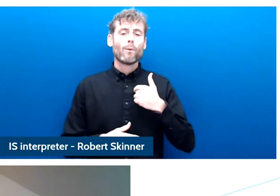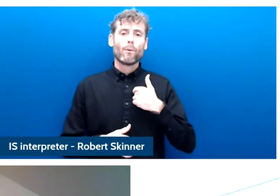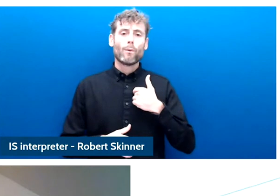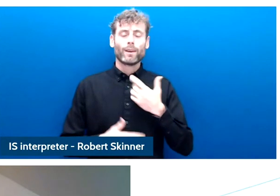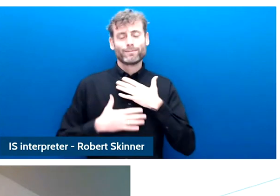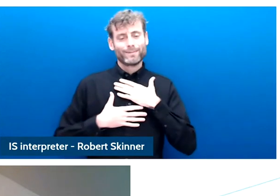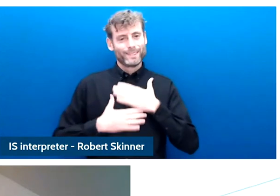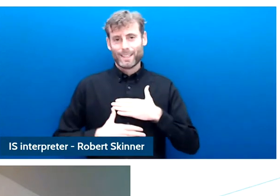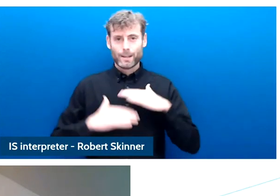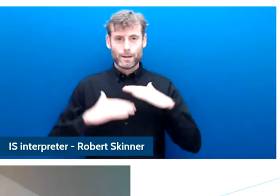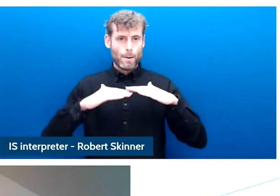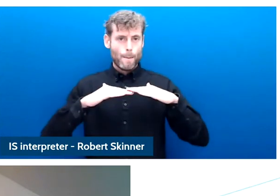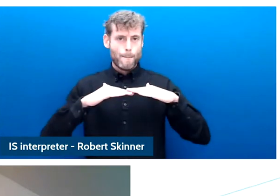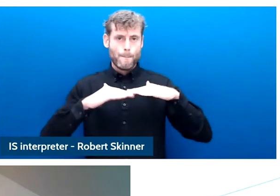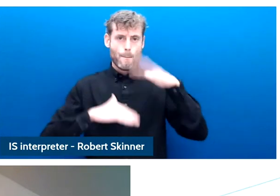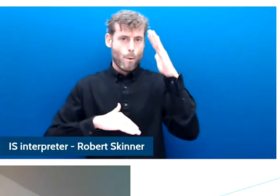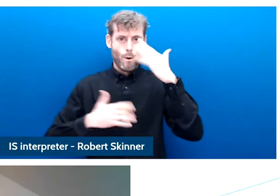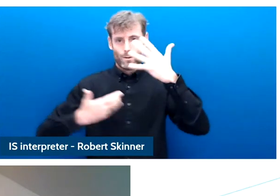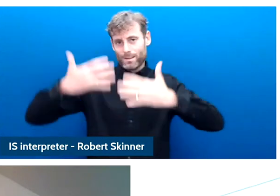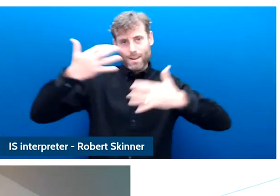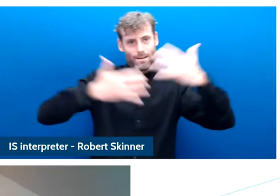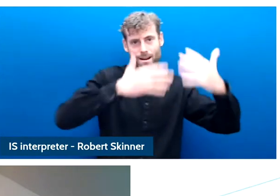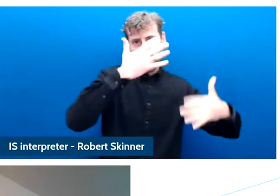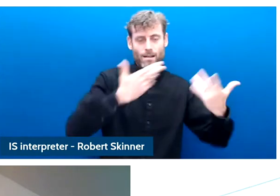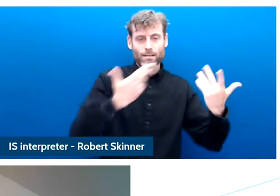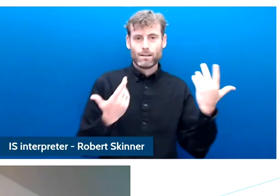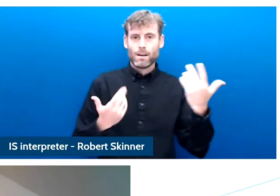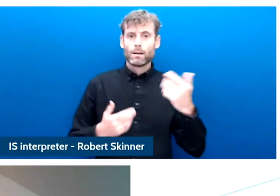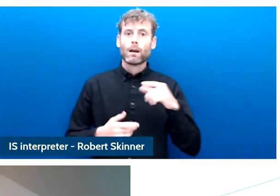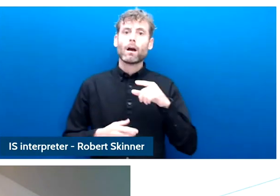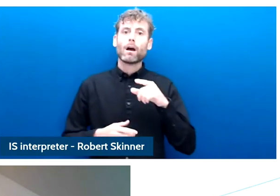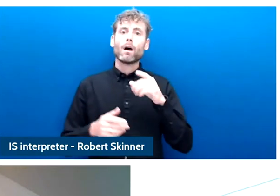granulater of data that big companies have and so I think it would actually